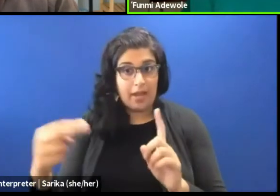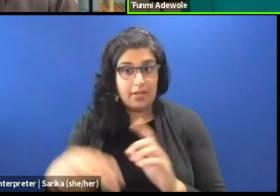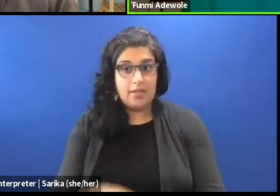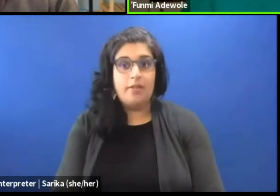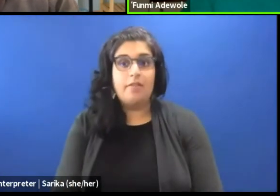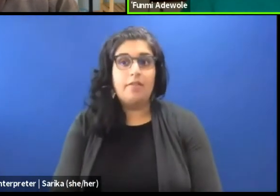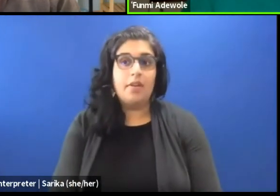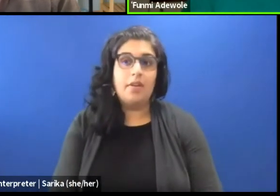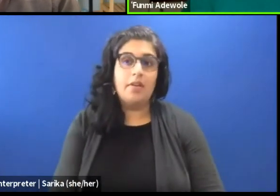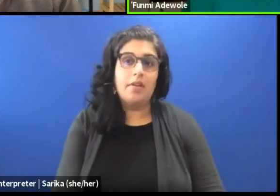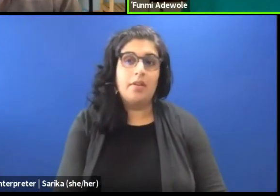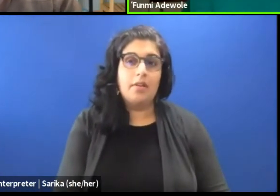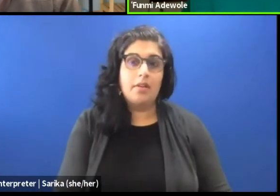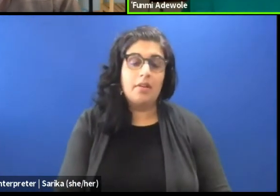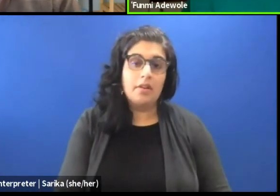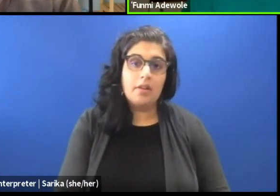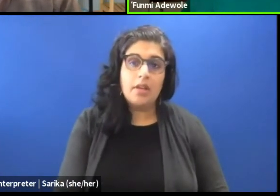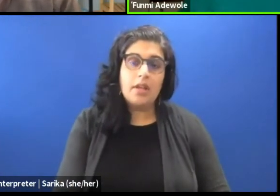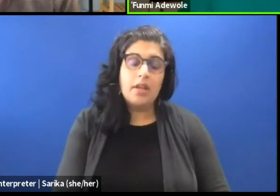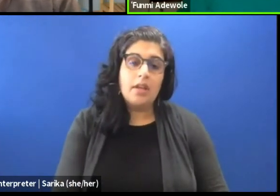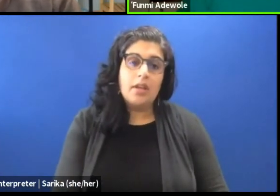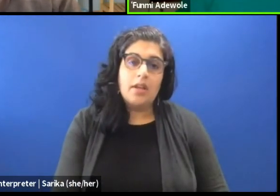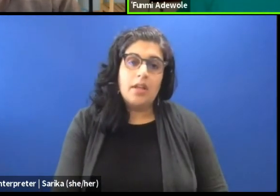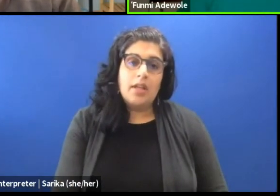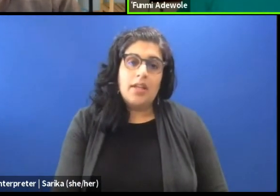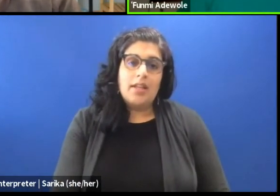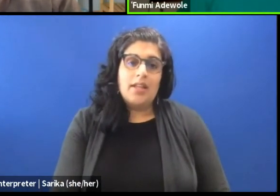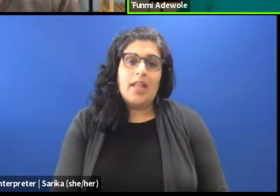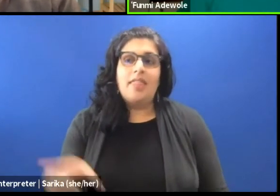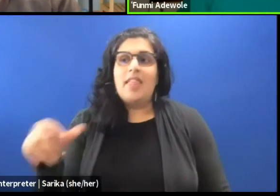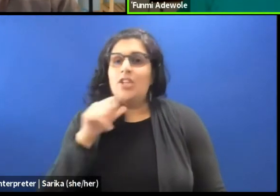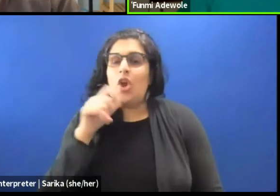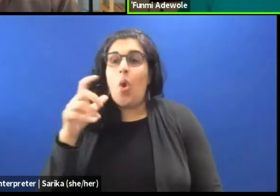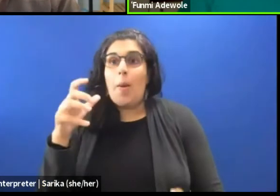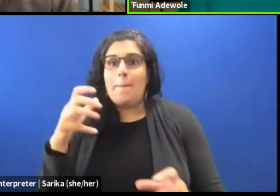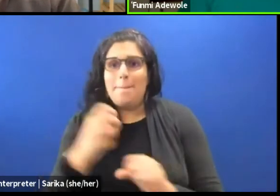in that they don't make the decisions,